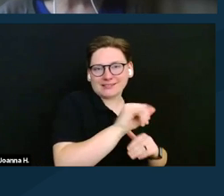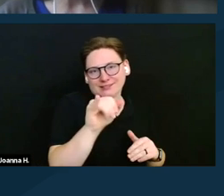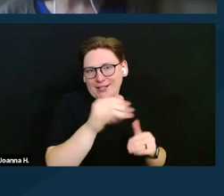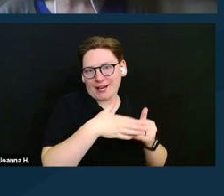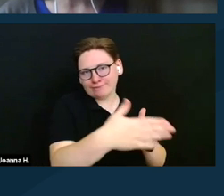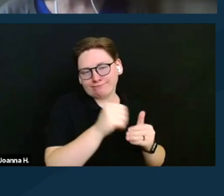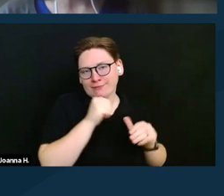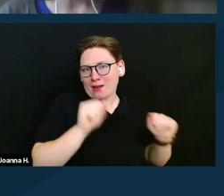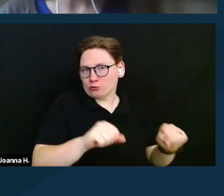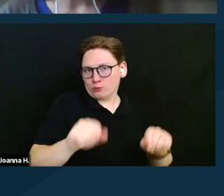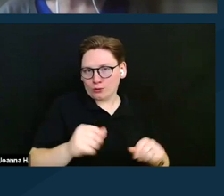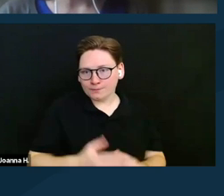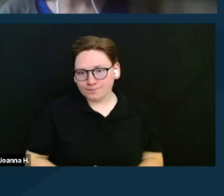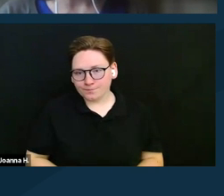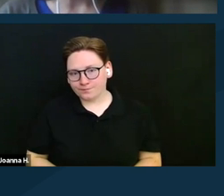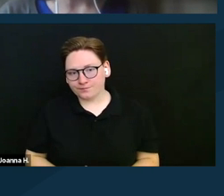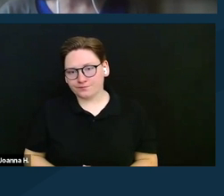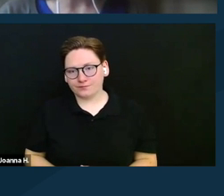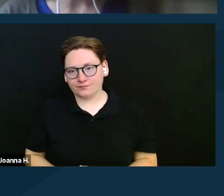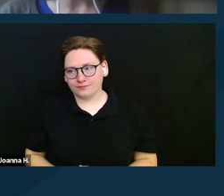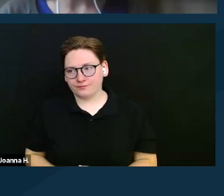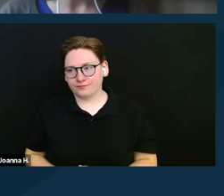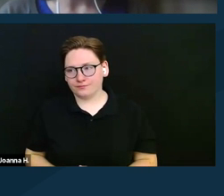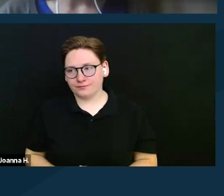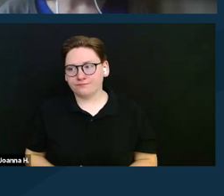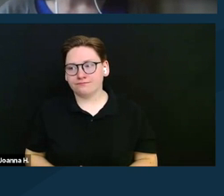So you can see that the overall eligibility